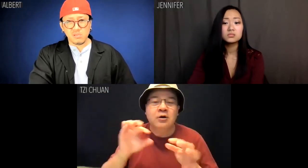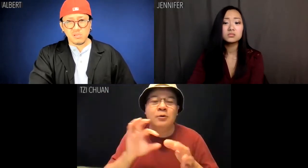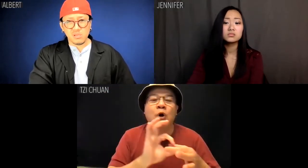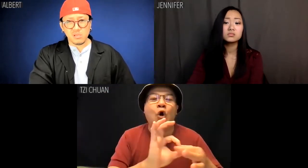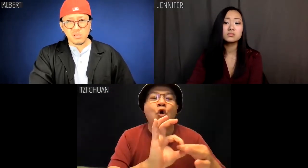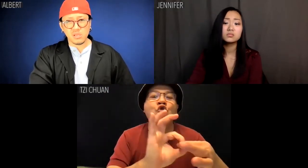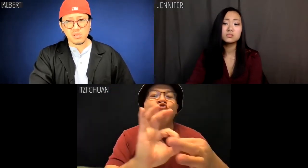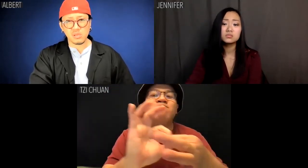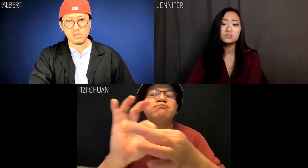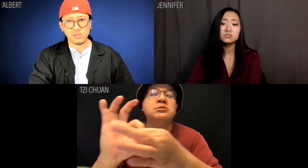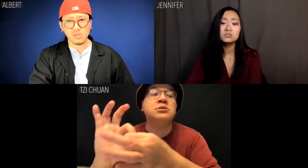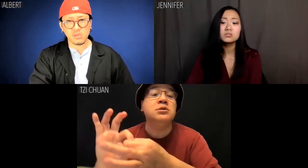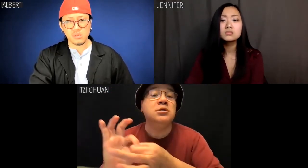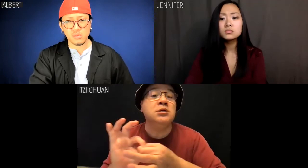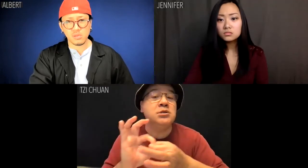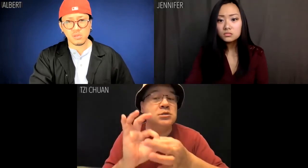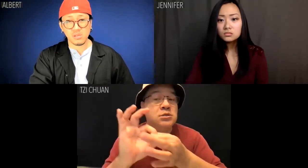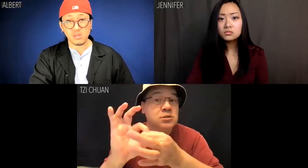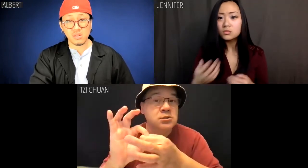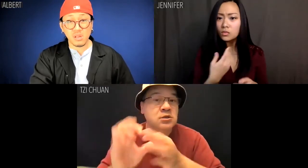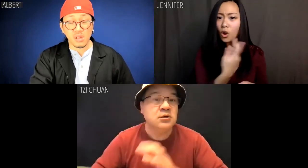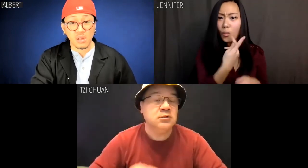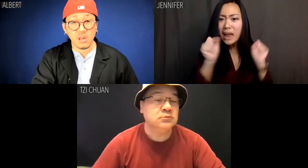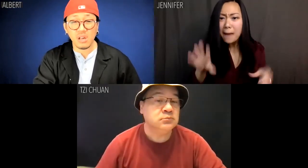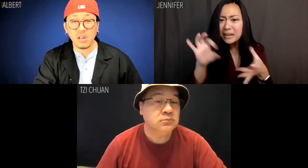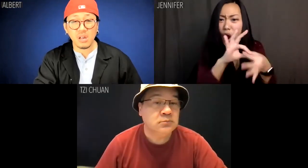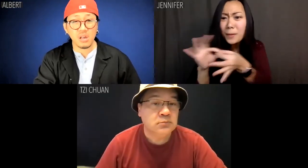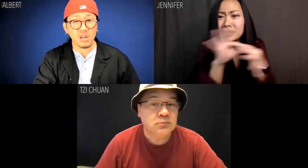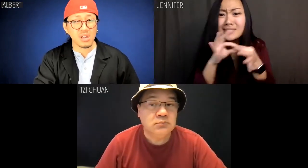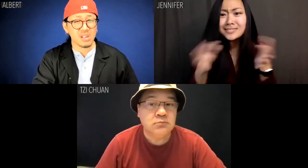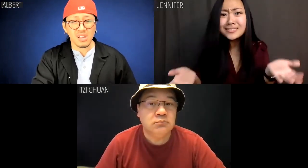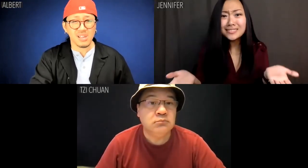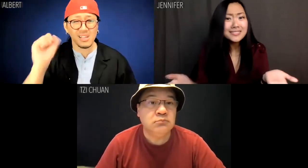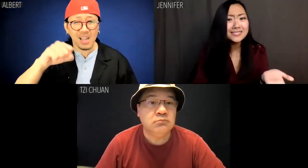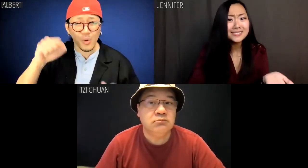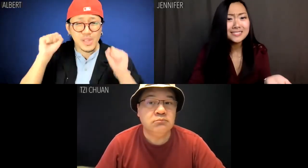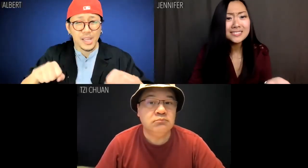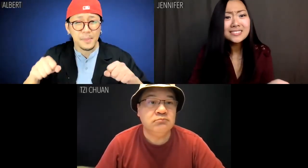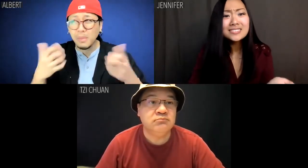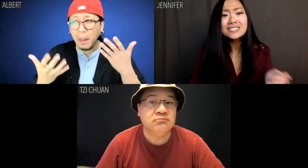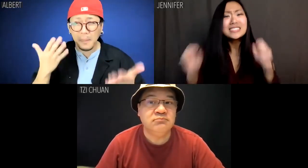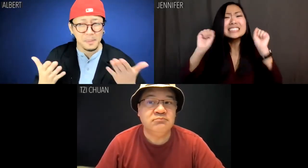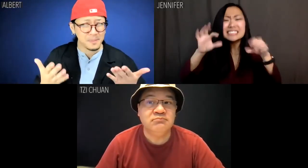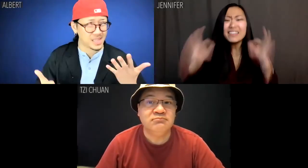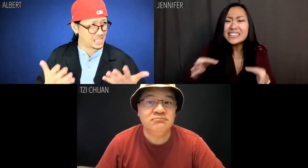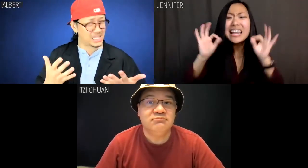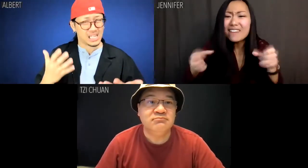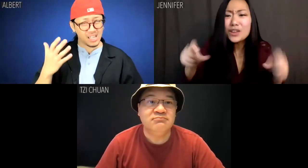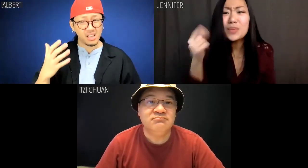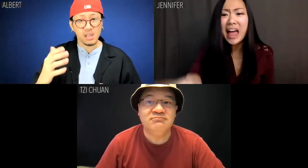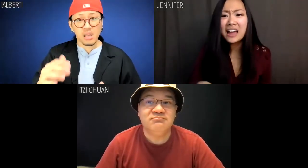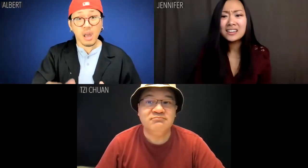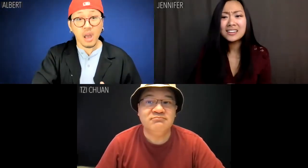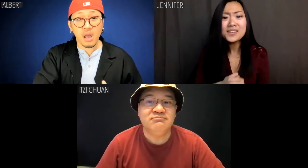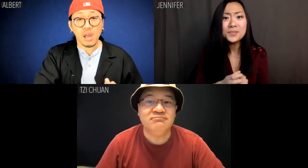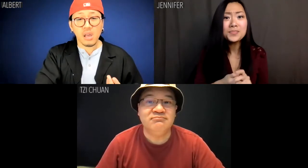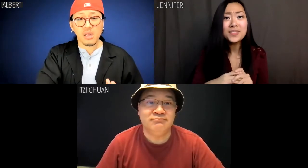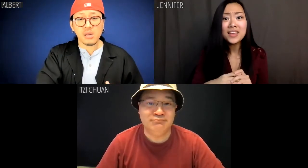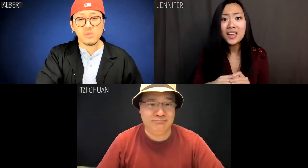We are all about harmony here. Jennifer: We can be harmonious. Albert: Yeah, we can probably -- Jennifer: Definitely! We can definitely do that.